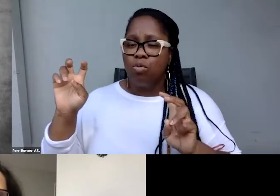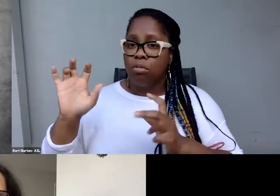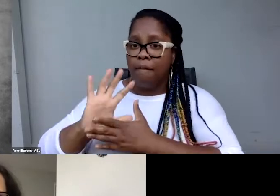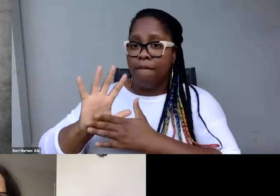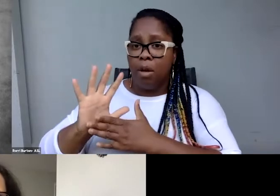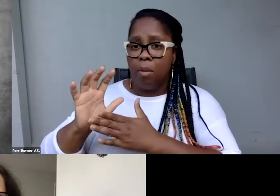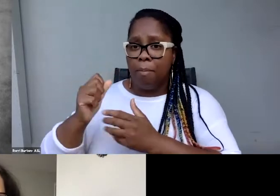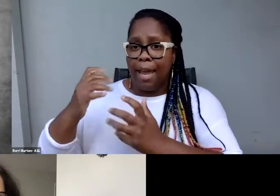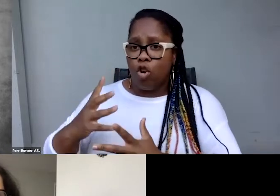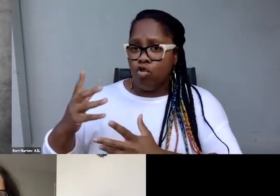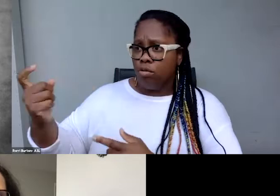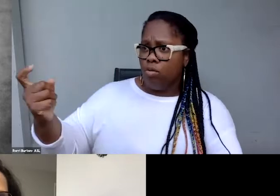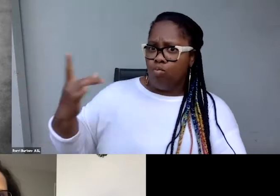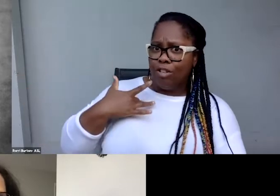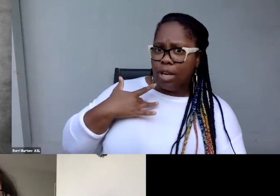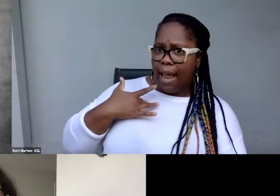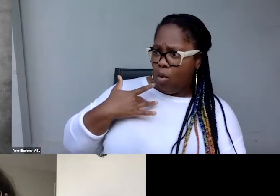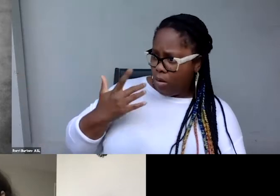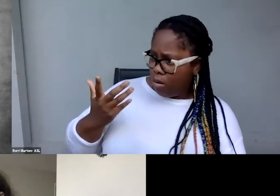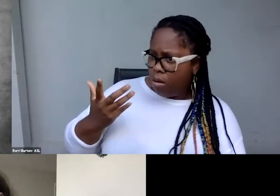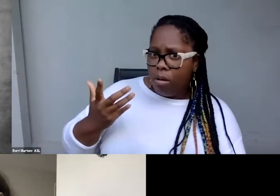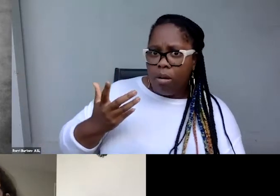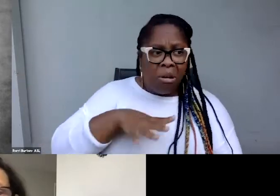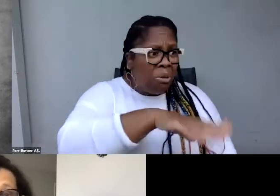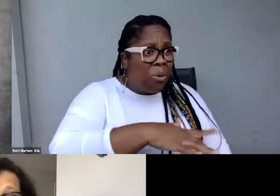Oh, goodness, this is exciting. Would you caption,